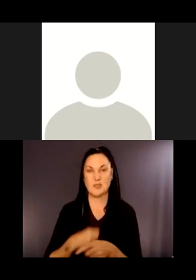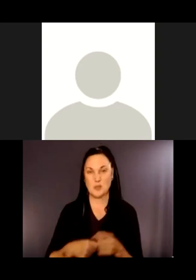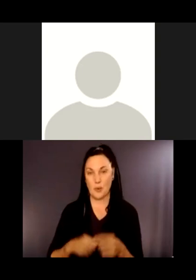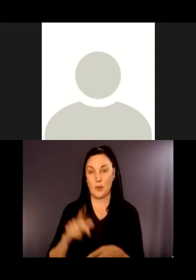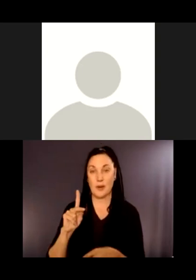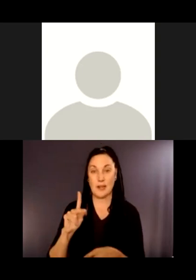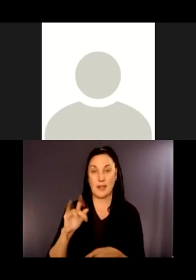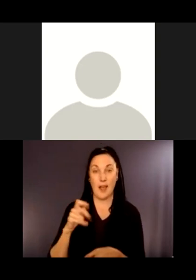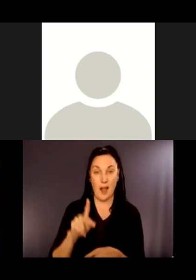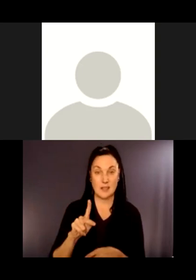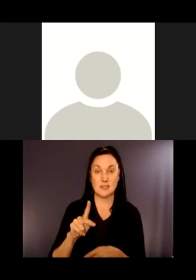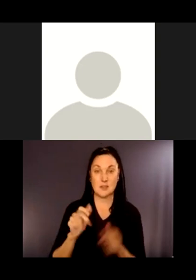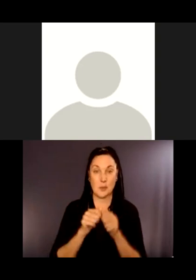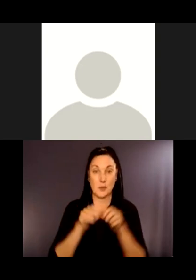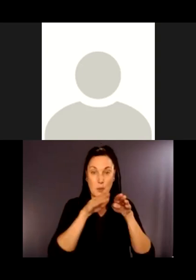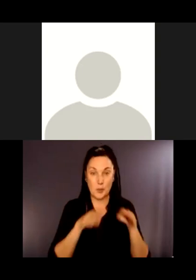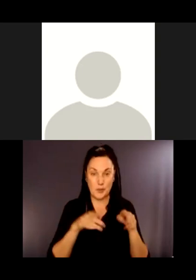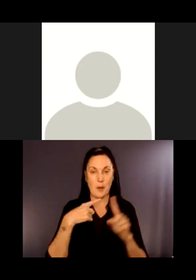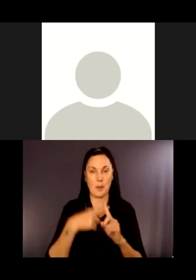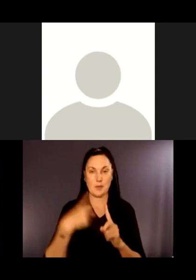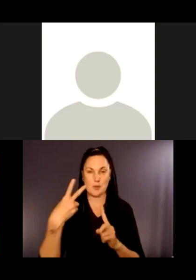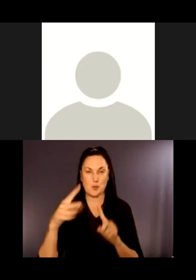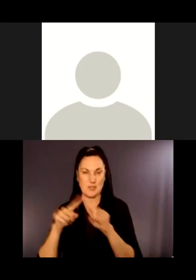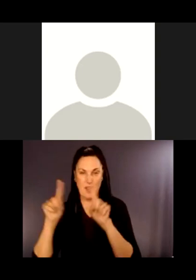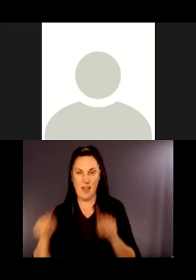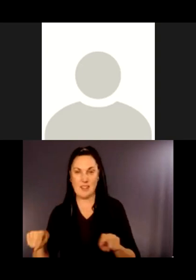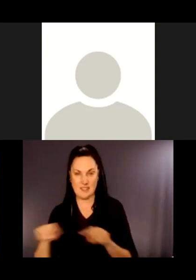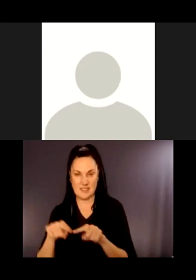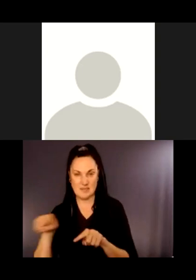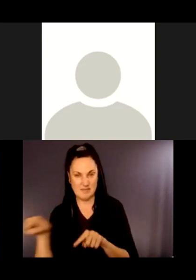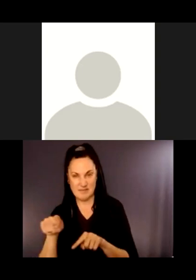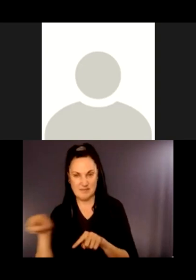We would like to know what would be the most valuable replacement for those signs.